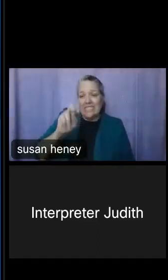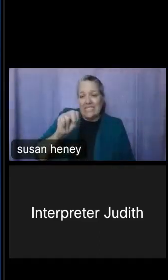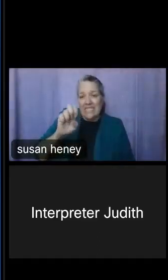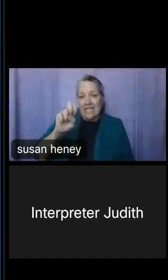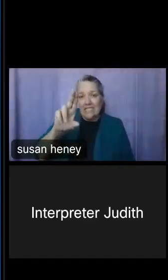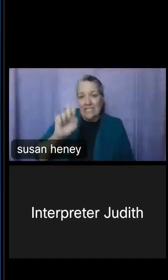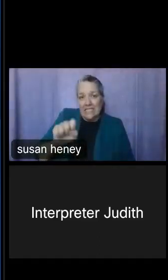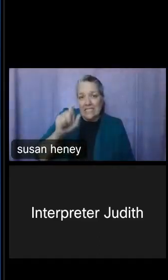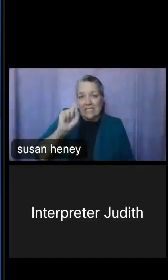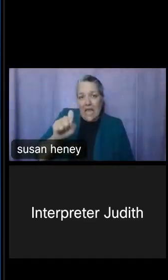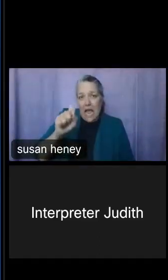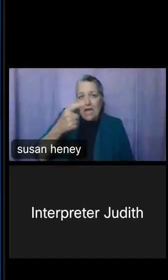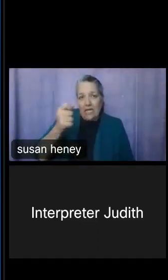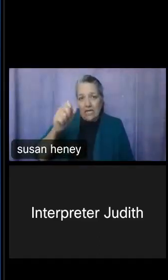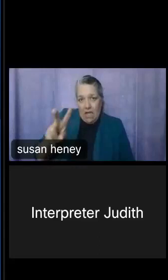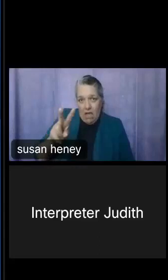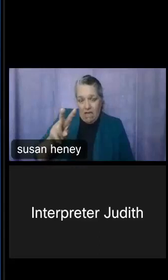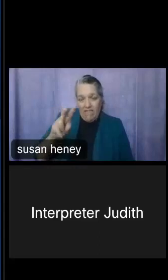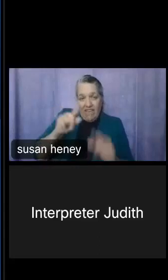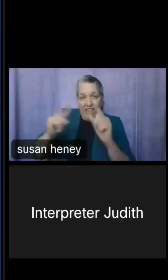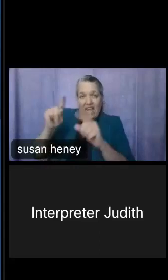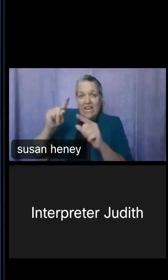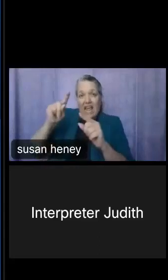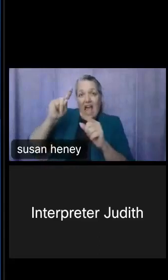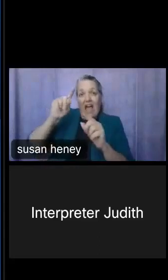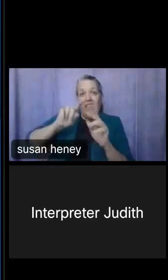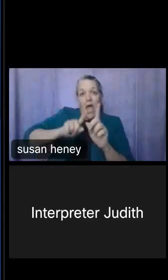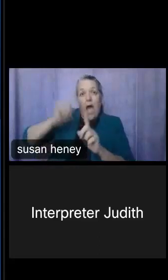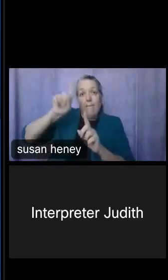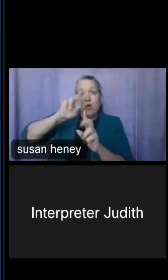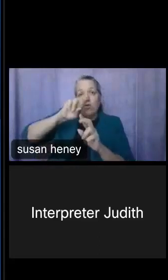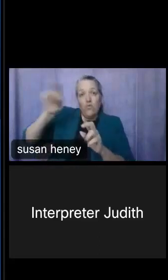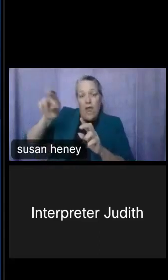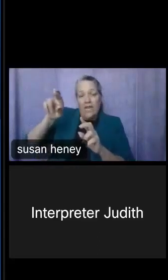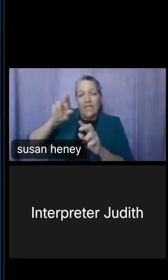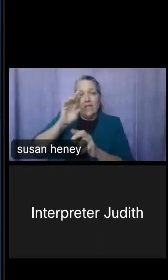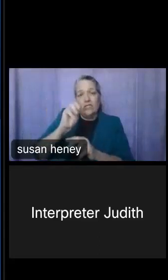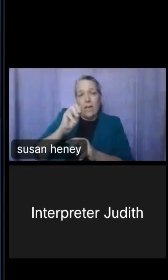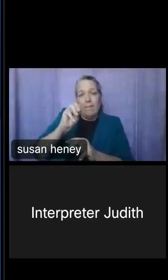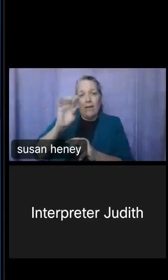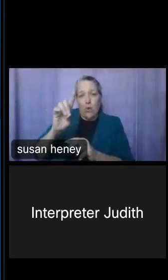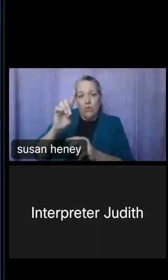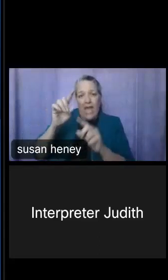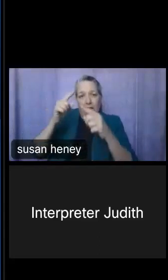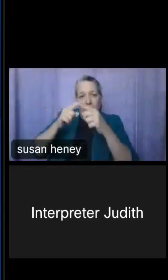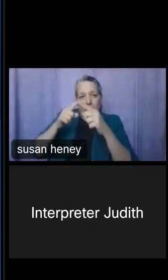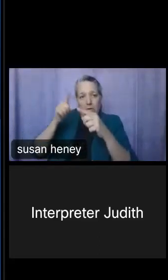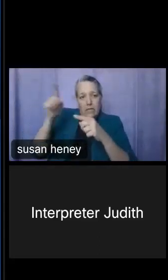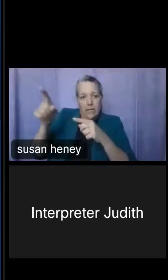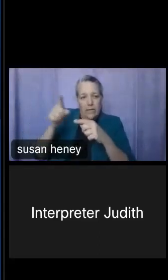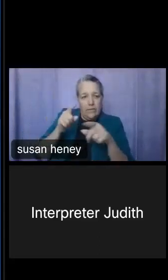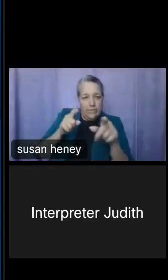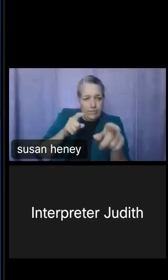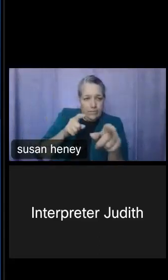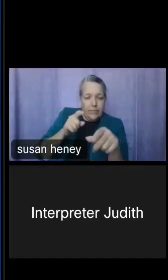header on the upper right-hand corner of the screen. So there's a lot of features that